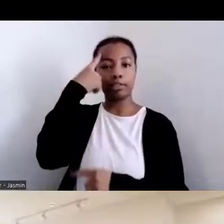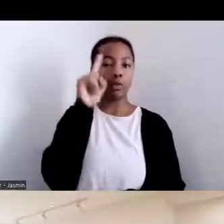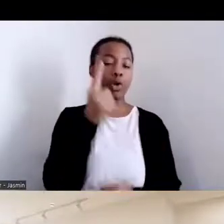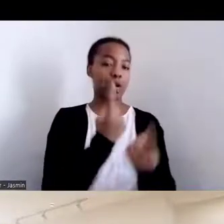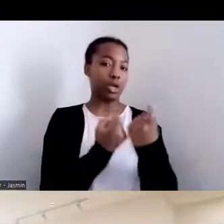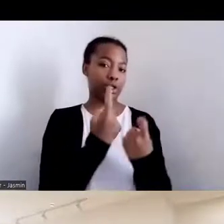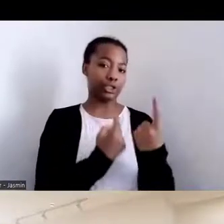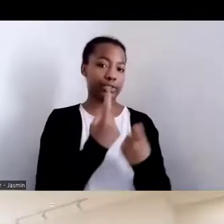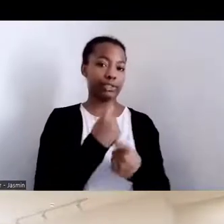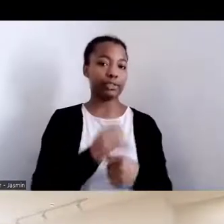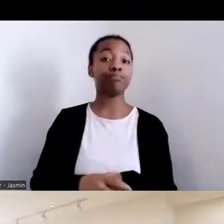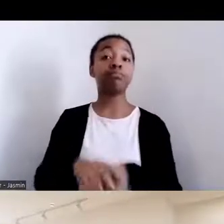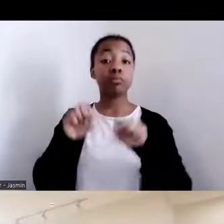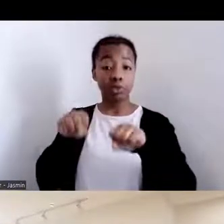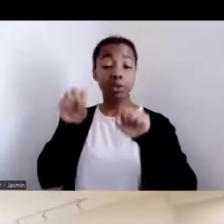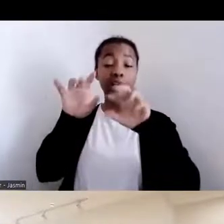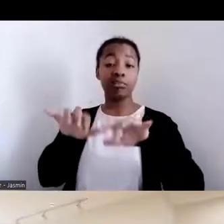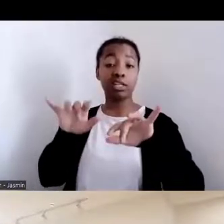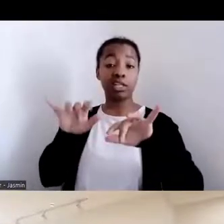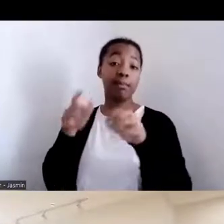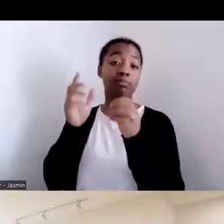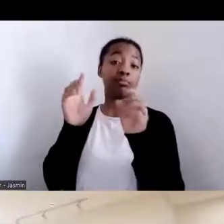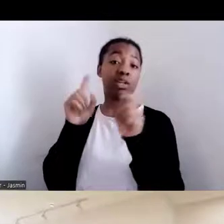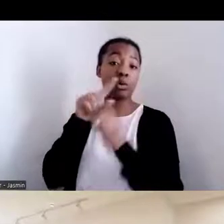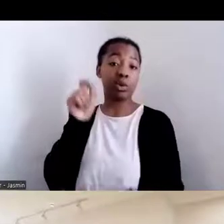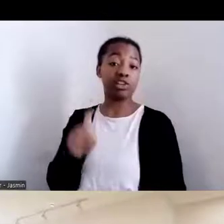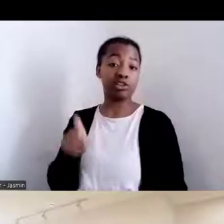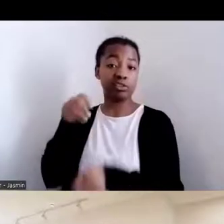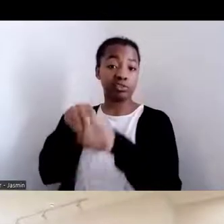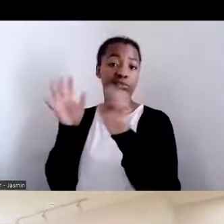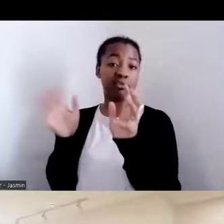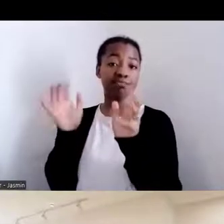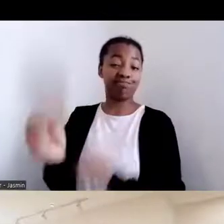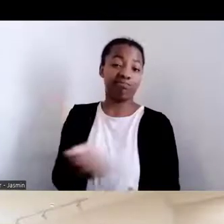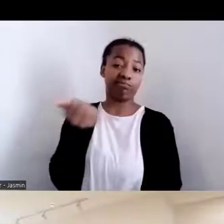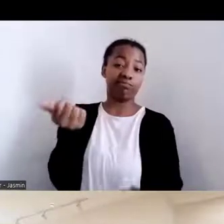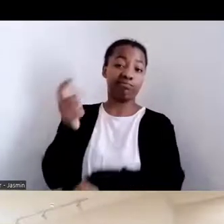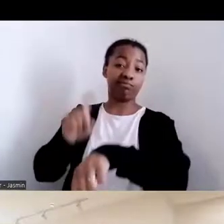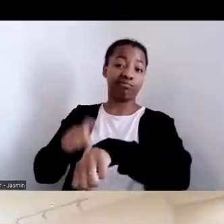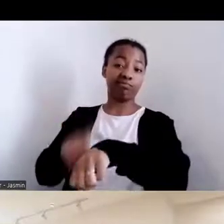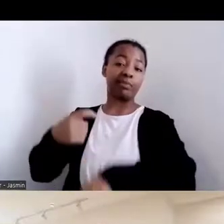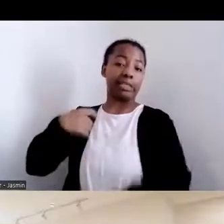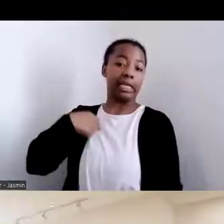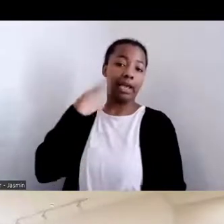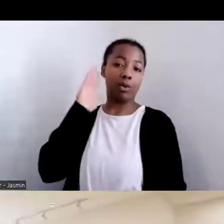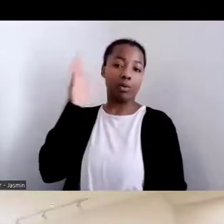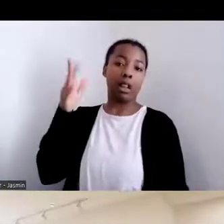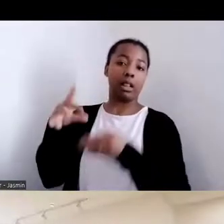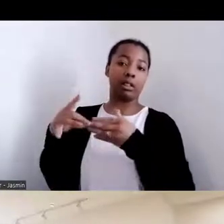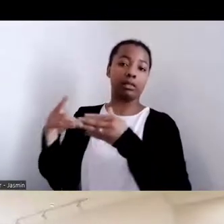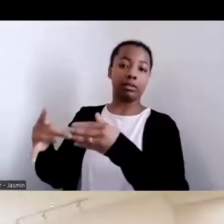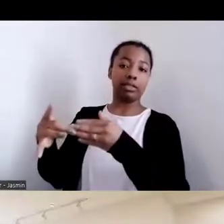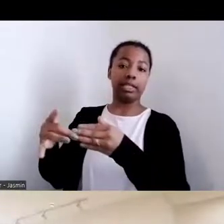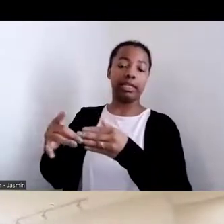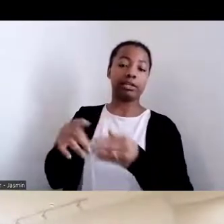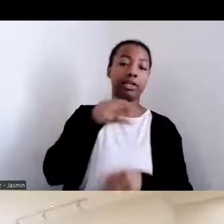They will be compiled during the presentations, and I will moderate the offering of the questions at the end of the presentations.